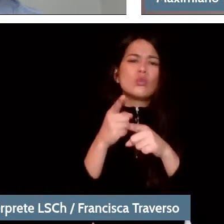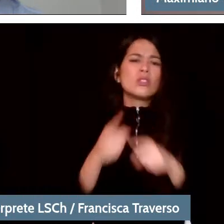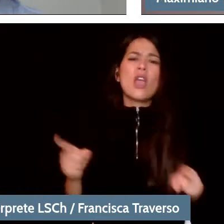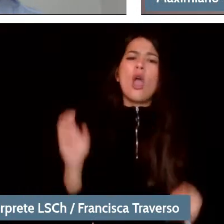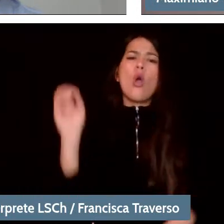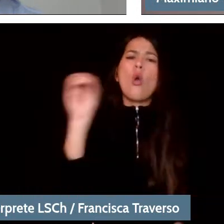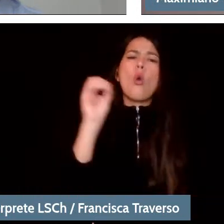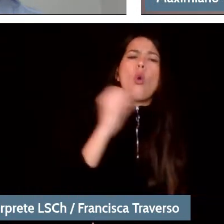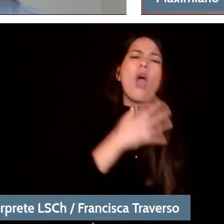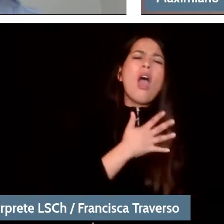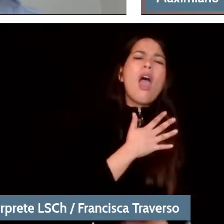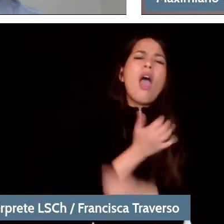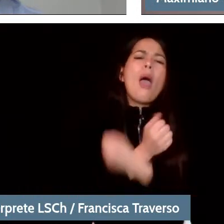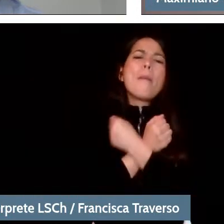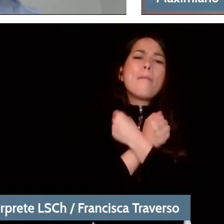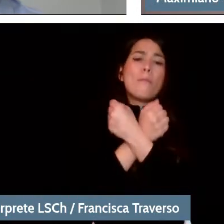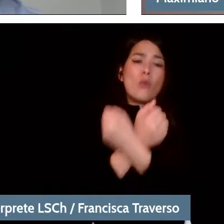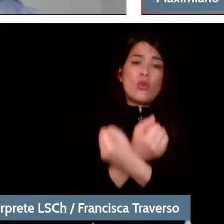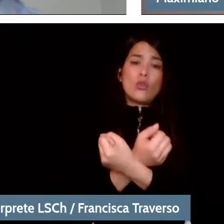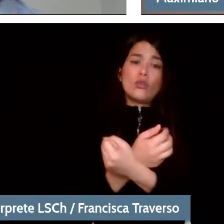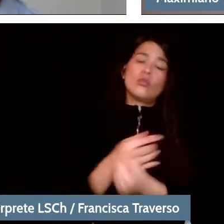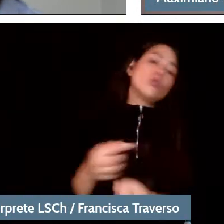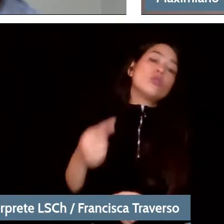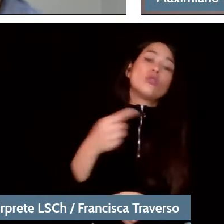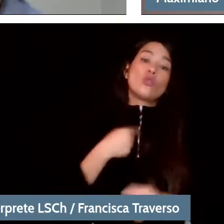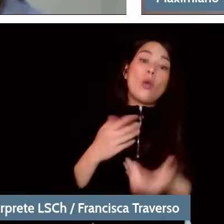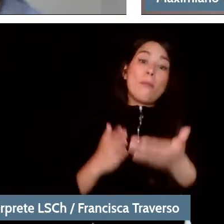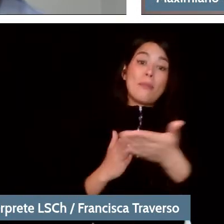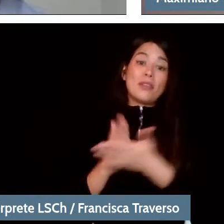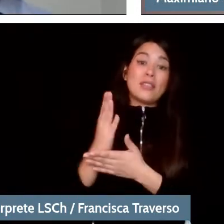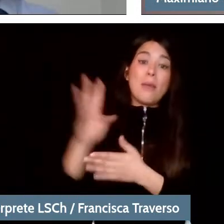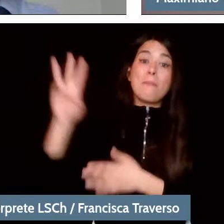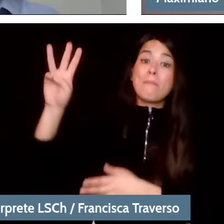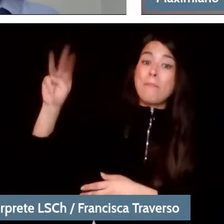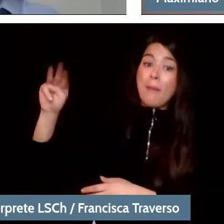I started making music at home. I am the son of a musician mother and a musician father.